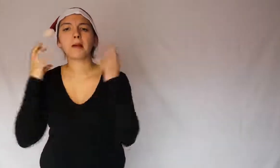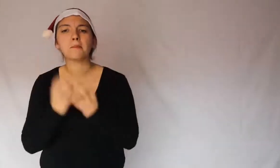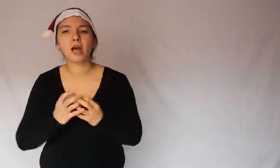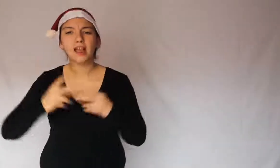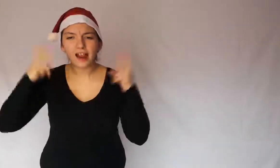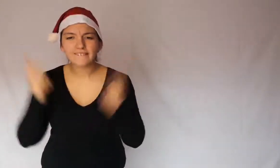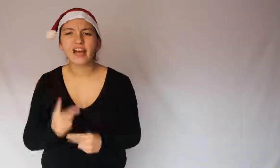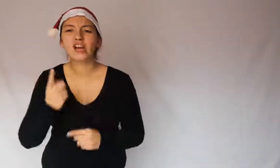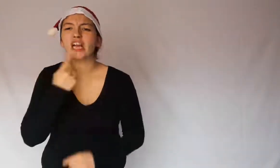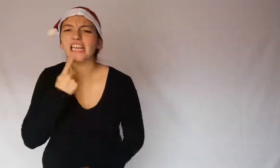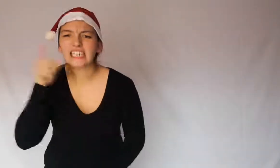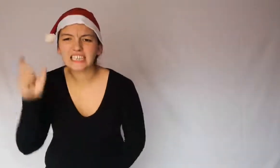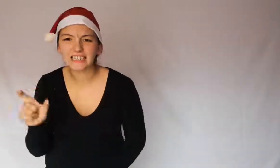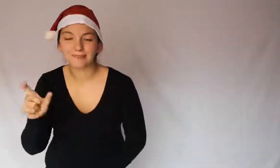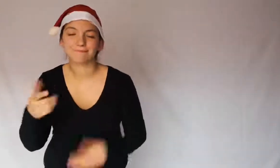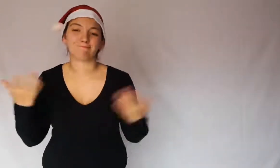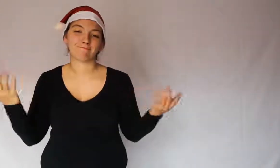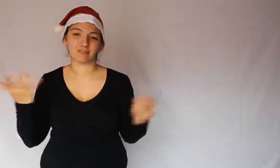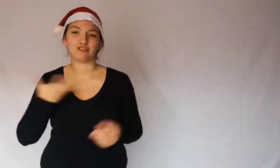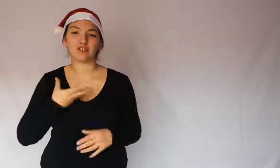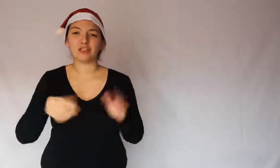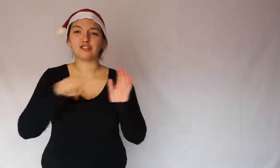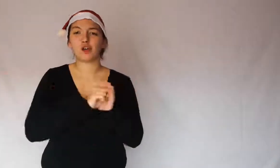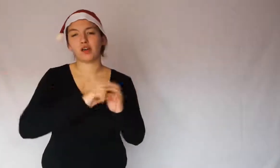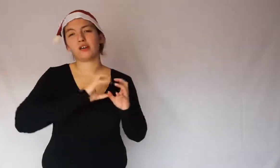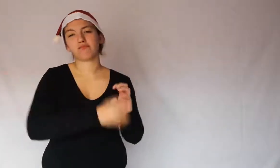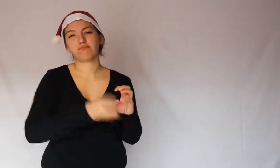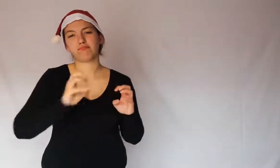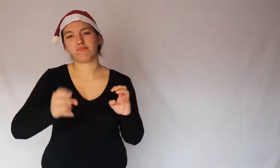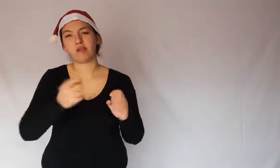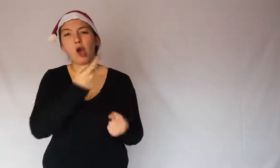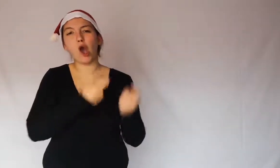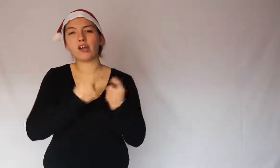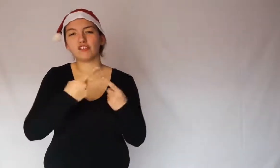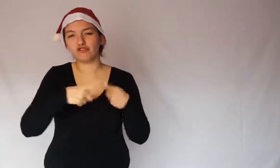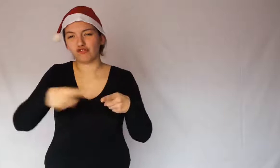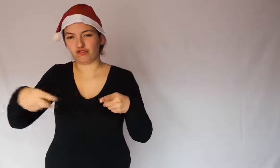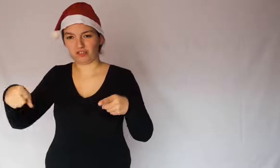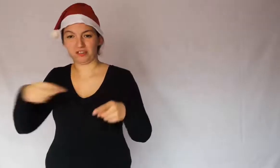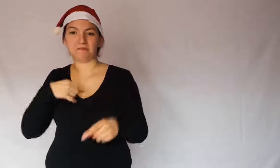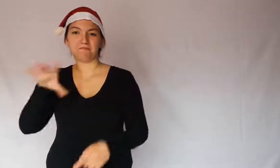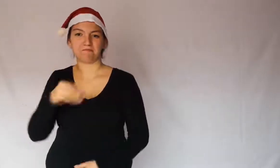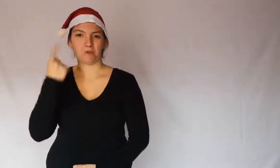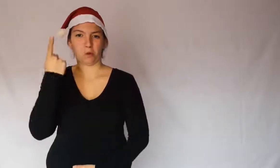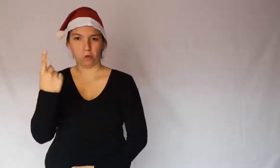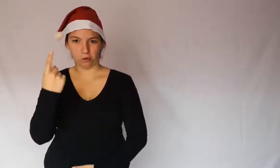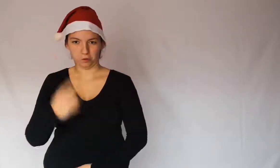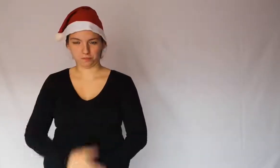Who is really Santa Claus? There are several stories and origins that concern him, but I choose one.